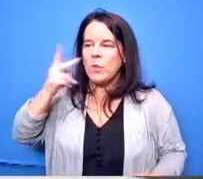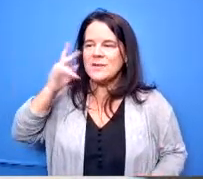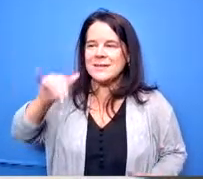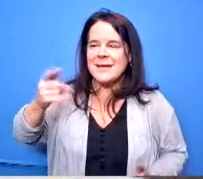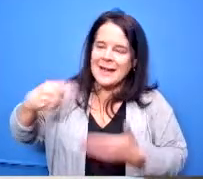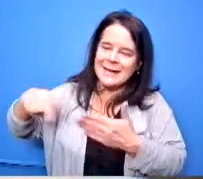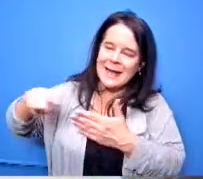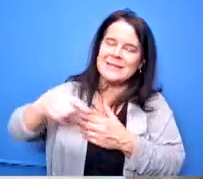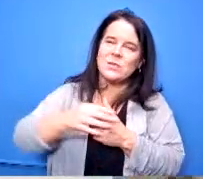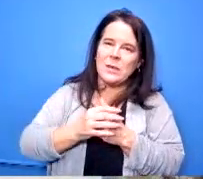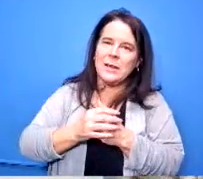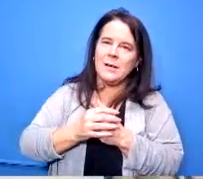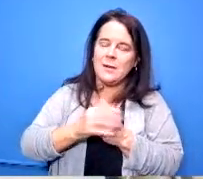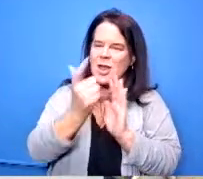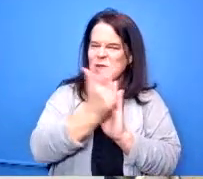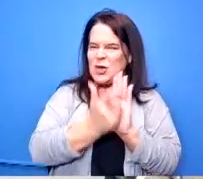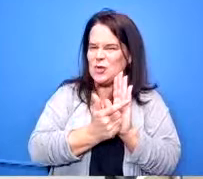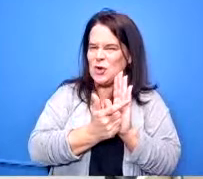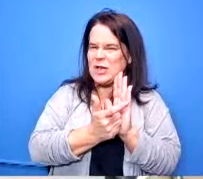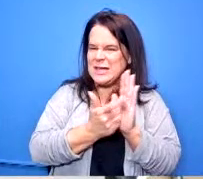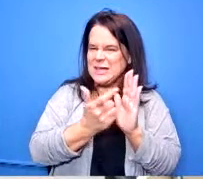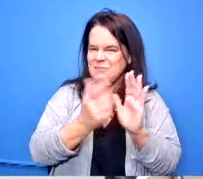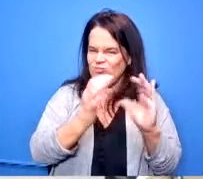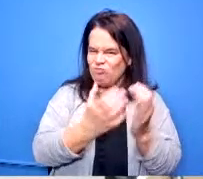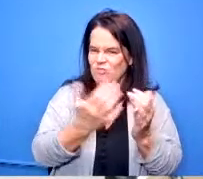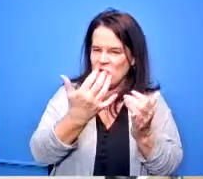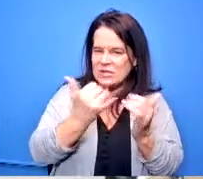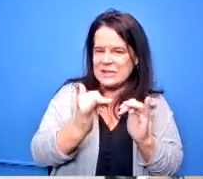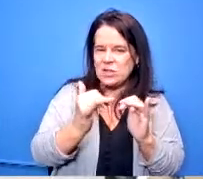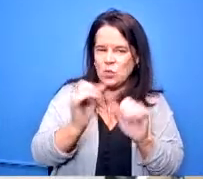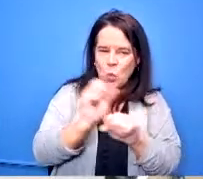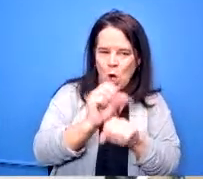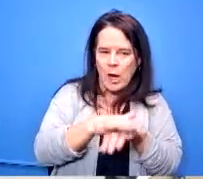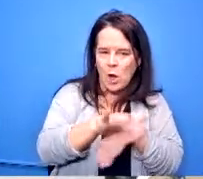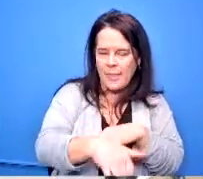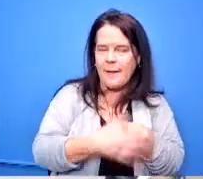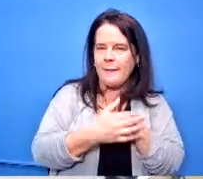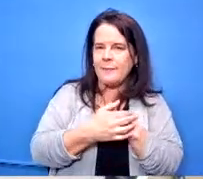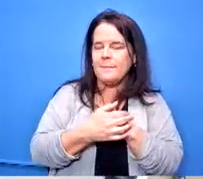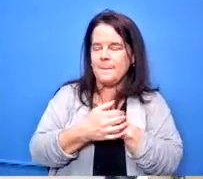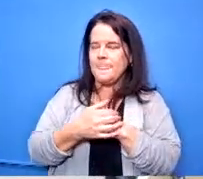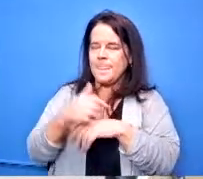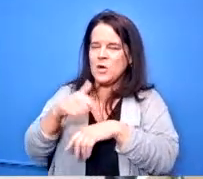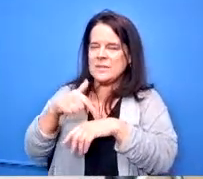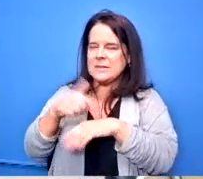the attorneys are still working on that there's a report out time frame for that and skanska knows